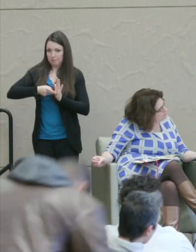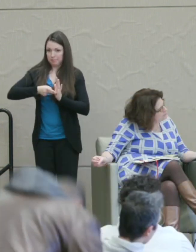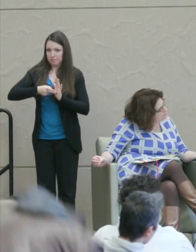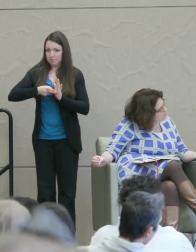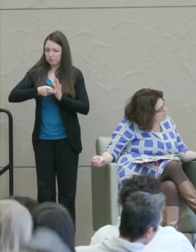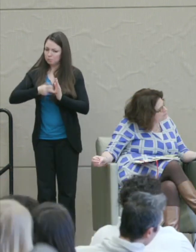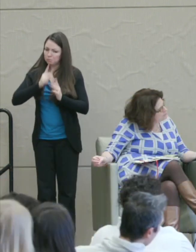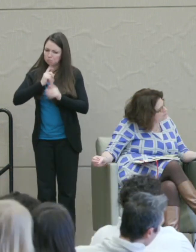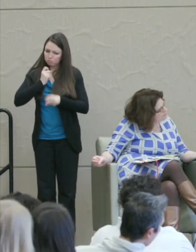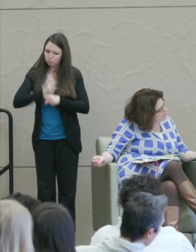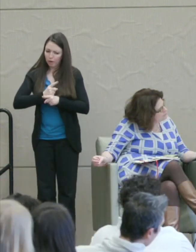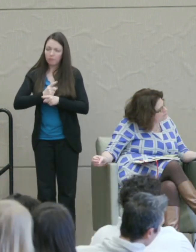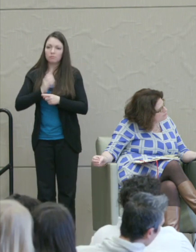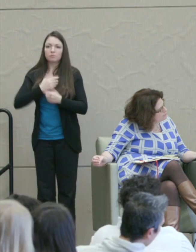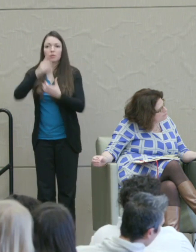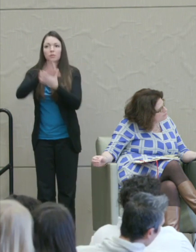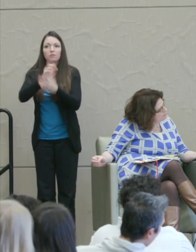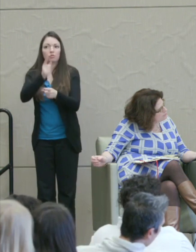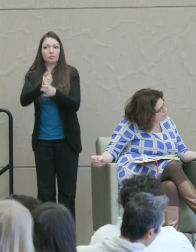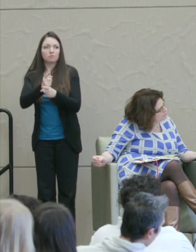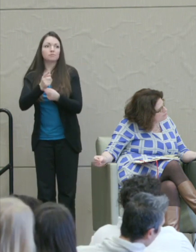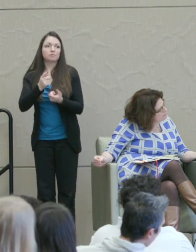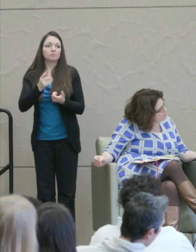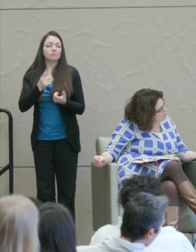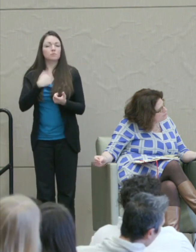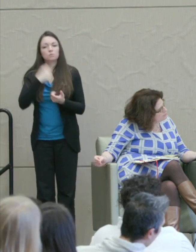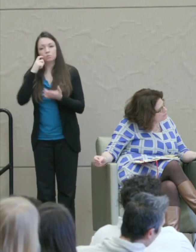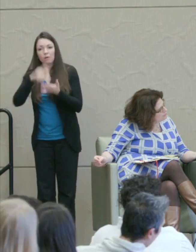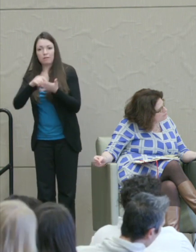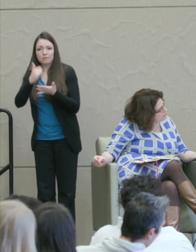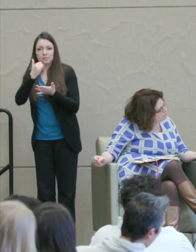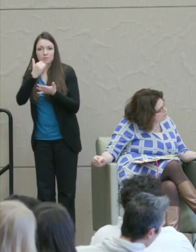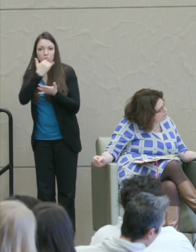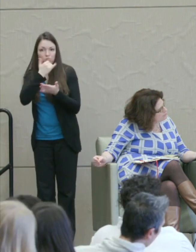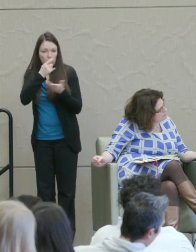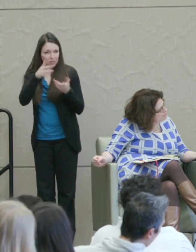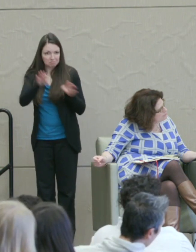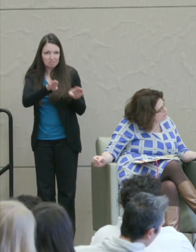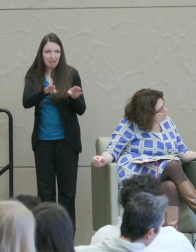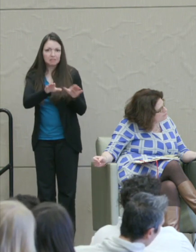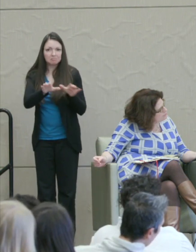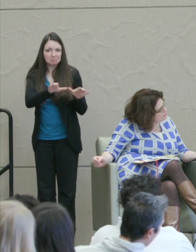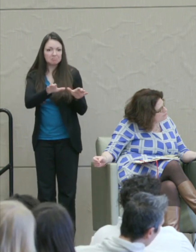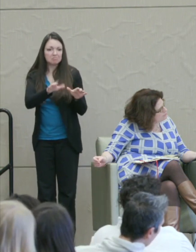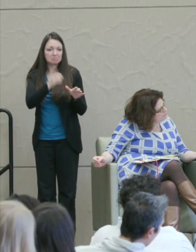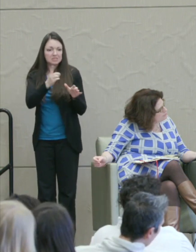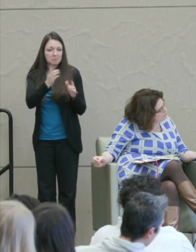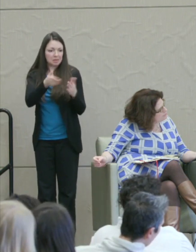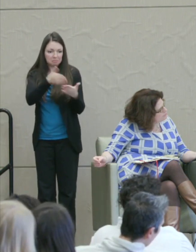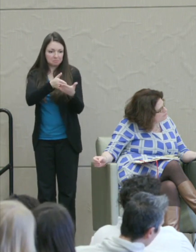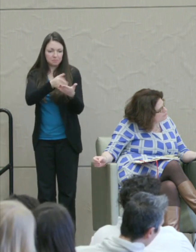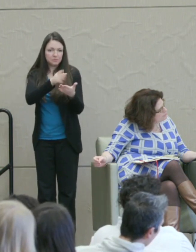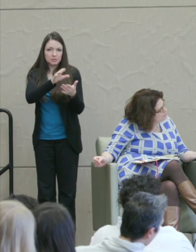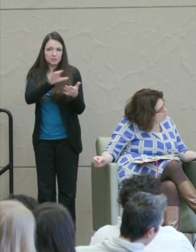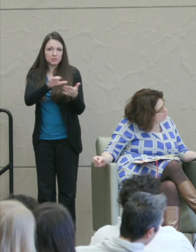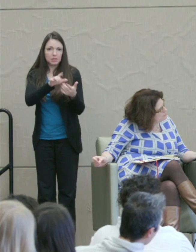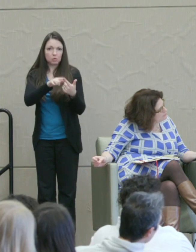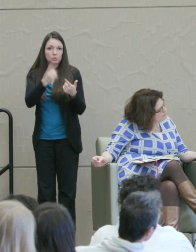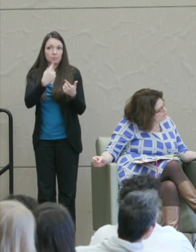beliefs are correct namely we recognize a wrongful act that's been done to something important that we care about.